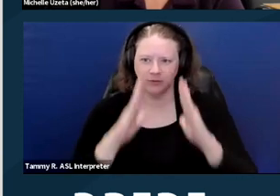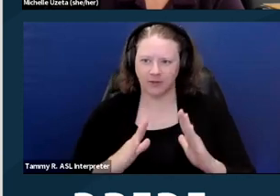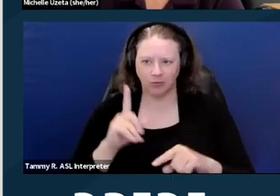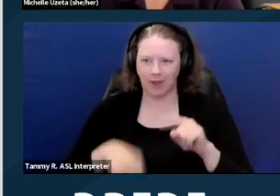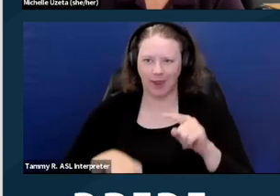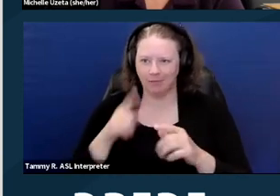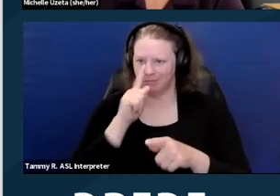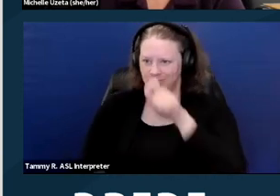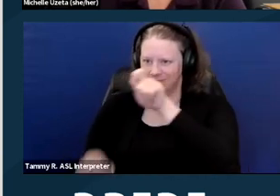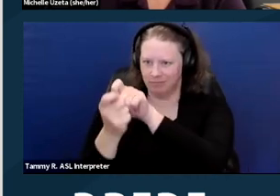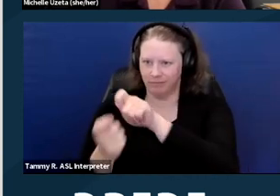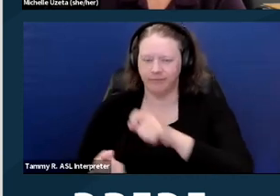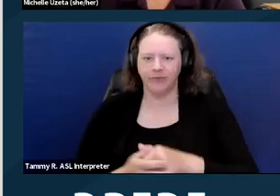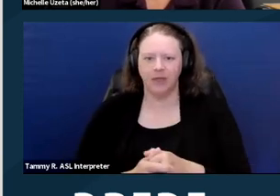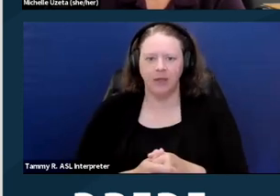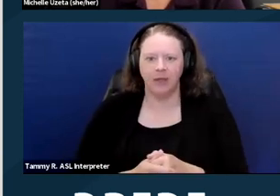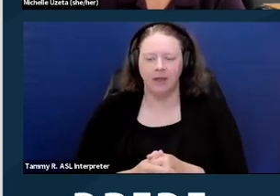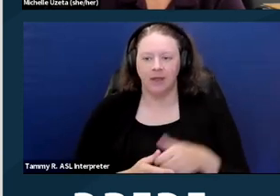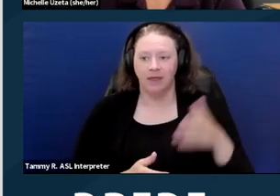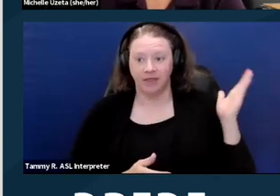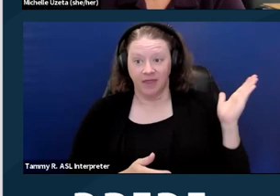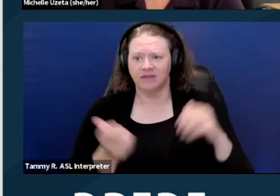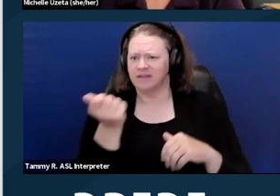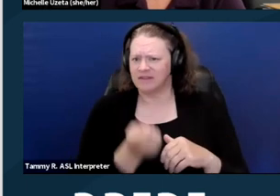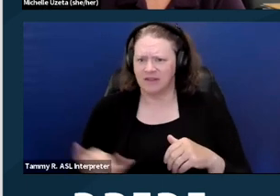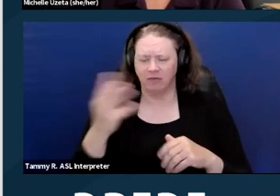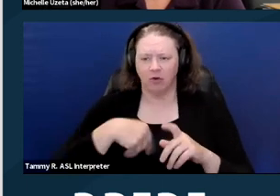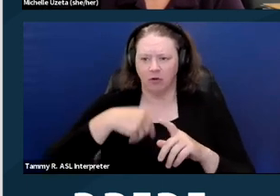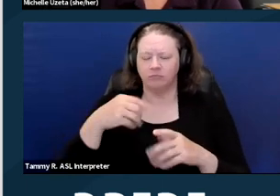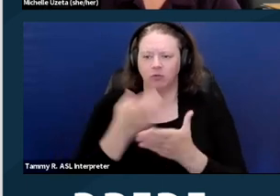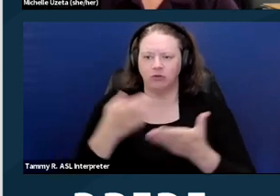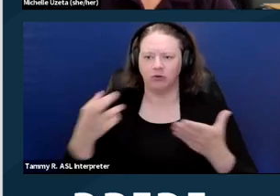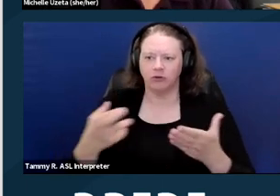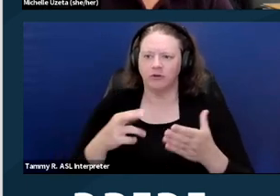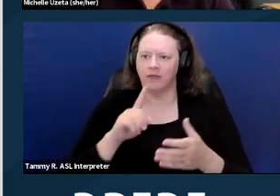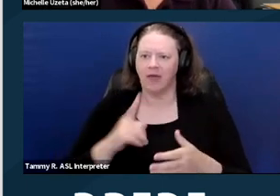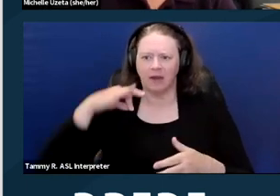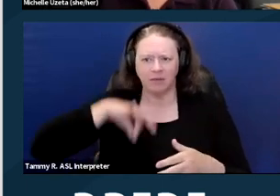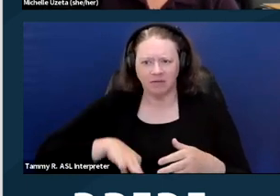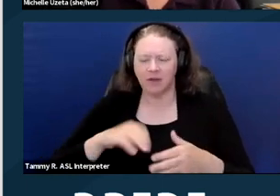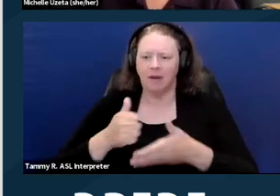Here, I just listed a number of resources that are really helpful to someone trying to understand the rights of people